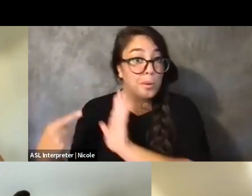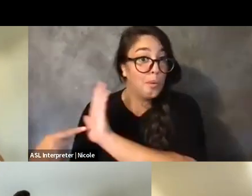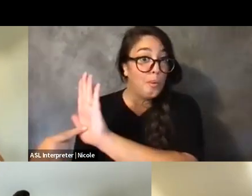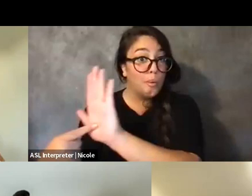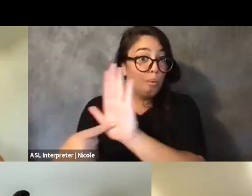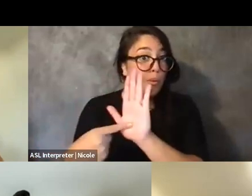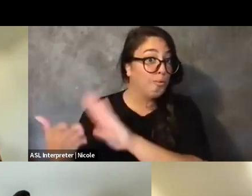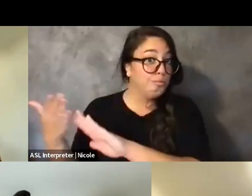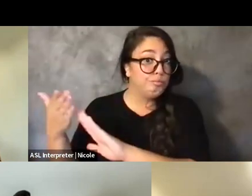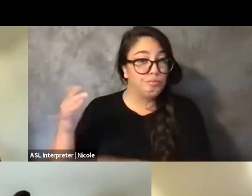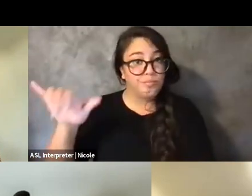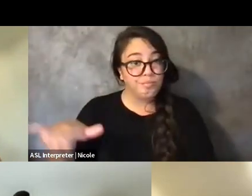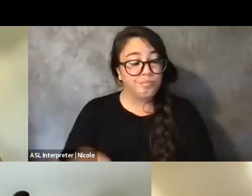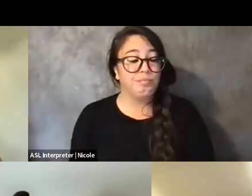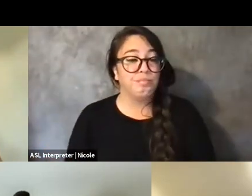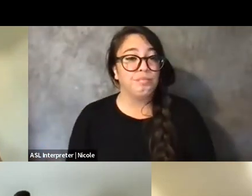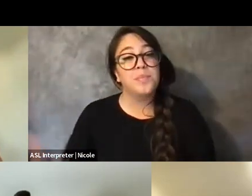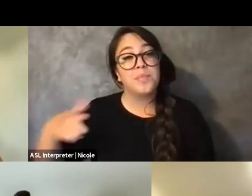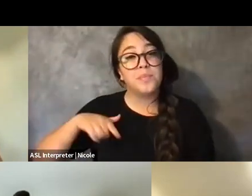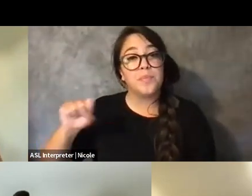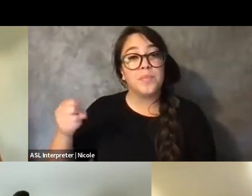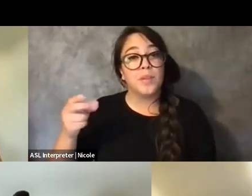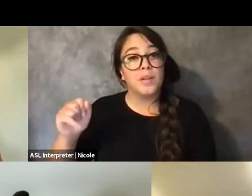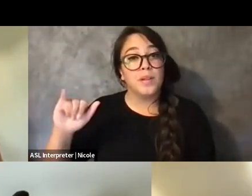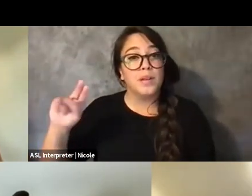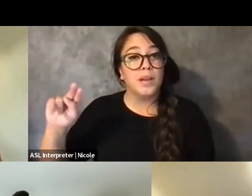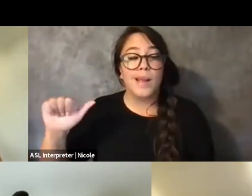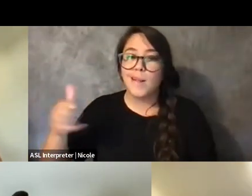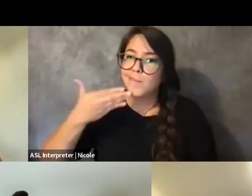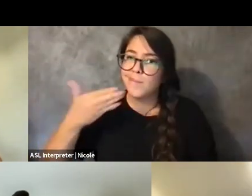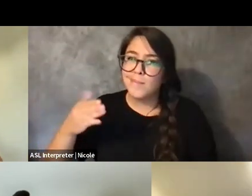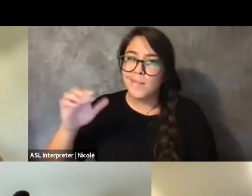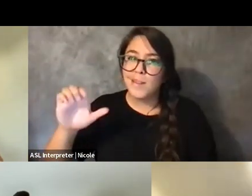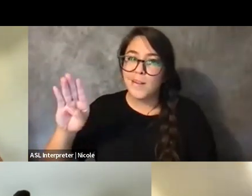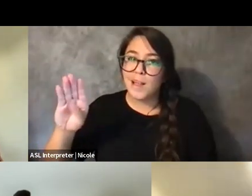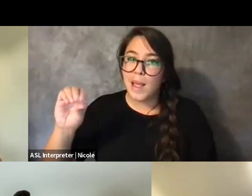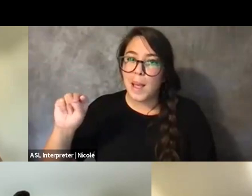Thank you. I love, Ebony, that you brought up a lack of nuances, and Thai,